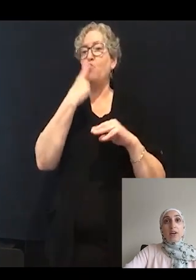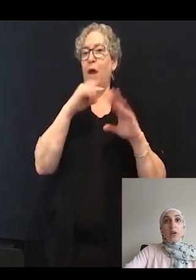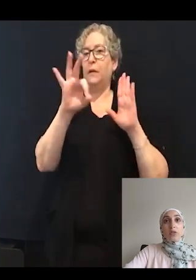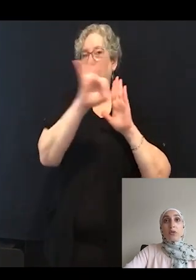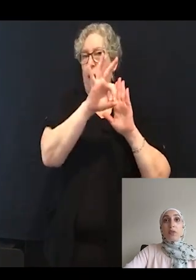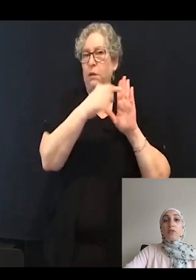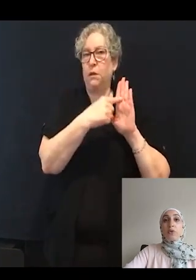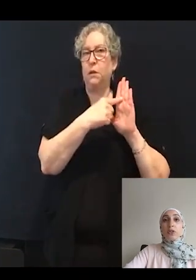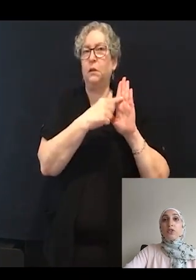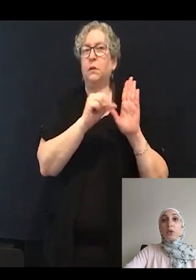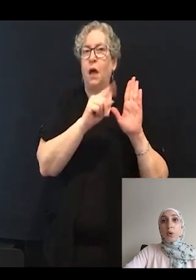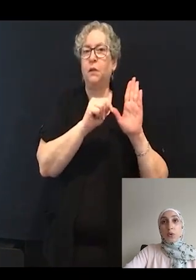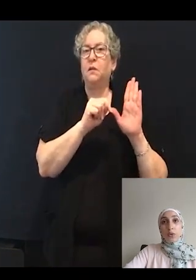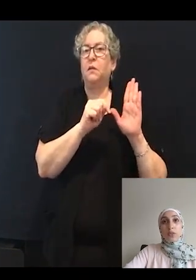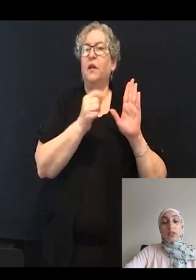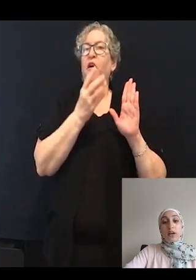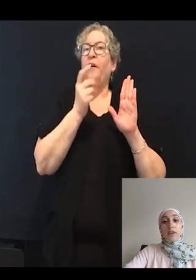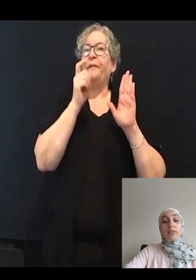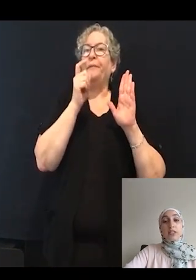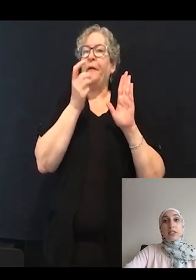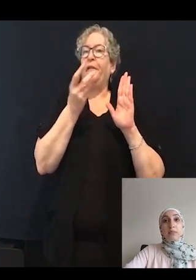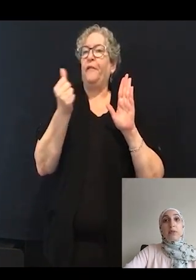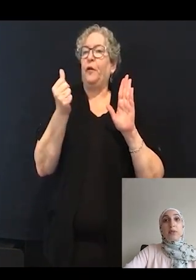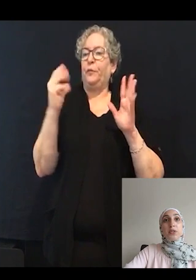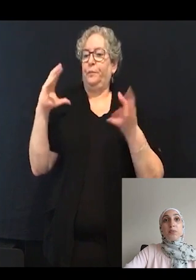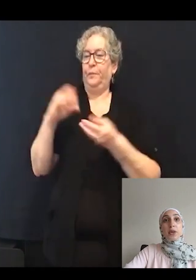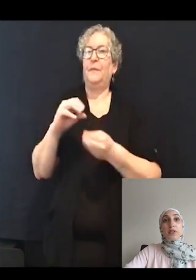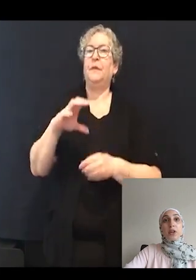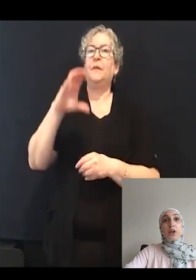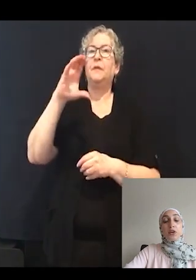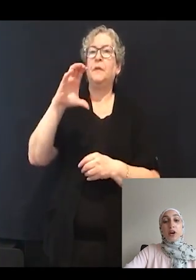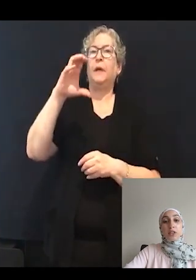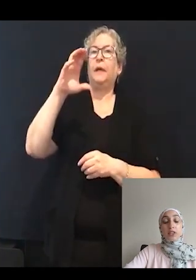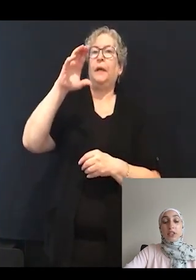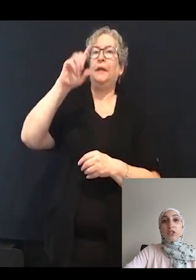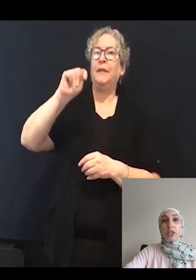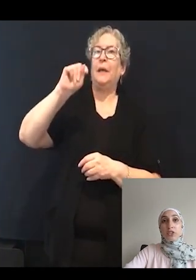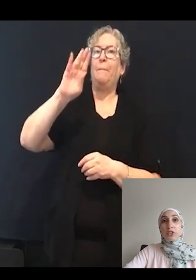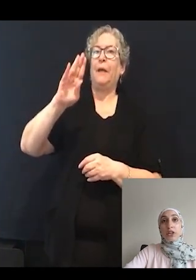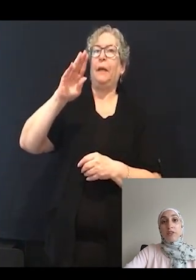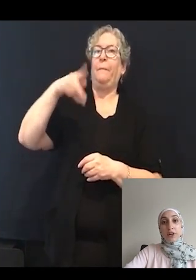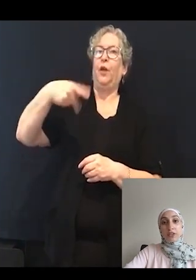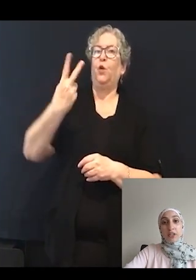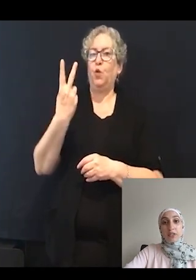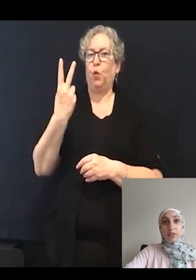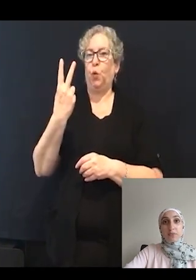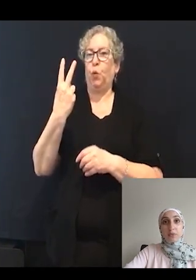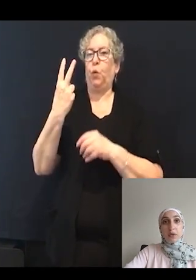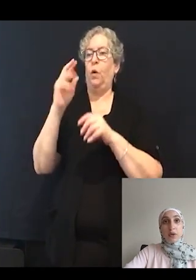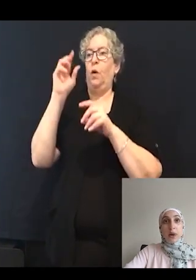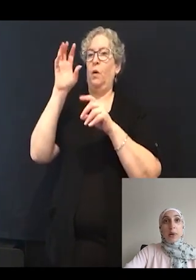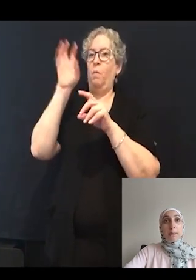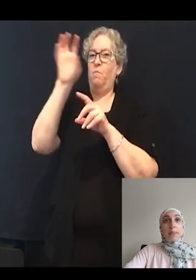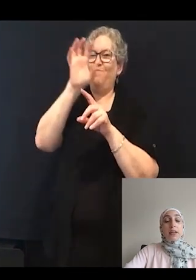And also, a fewer total of CTBP2 puncta across each cluster of hair cells.